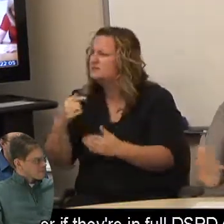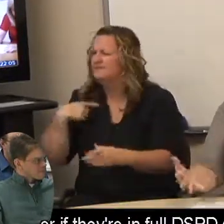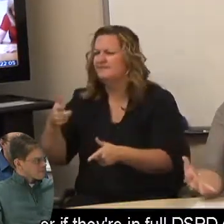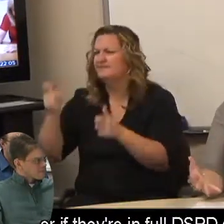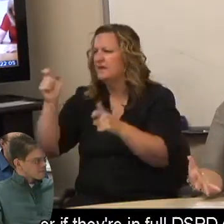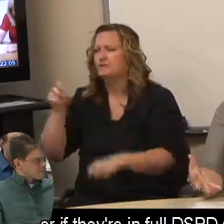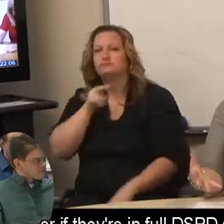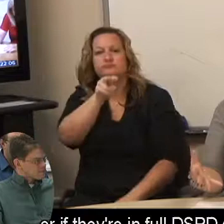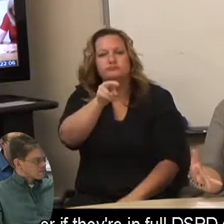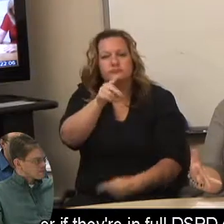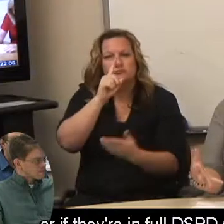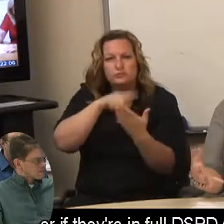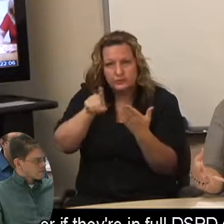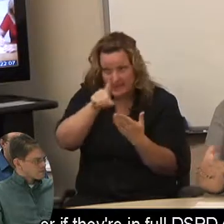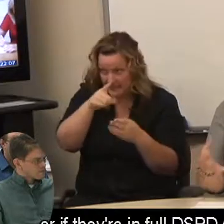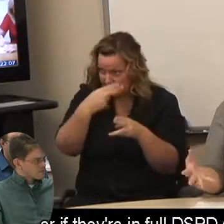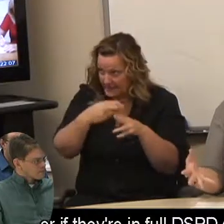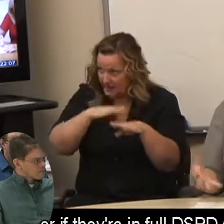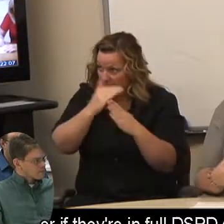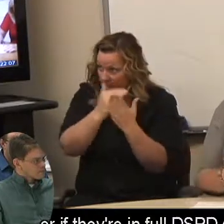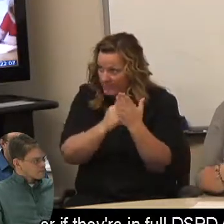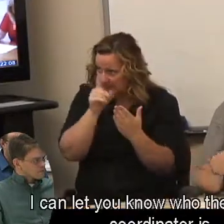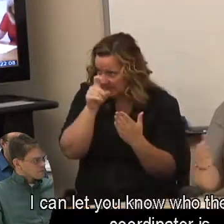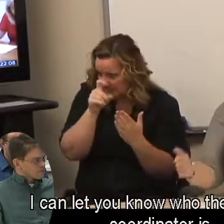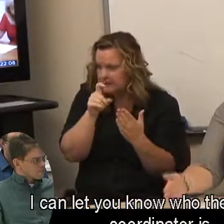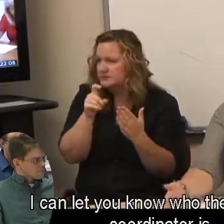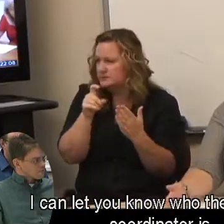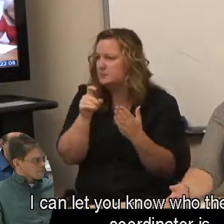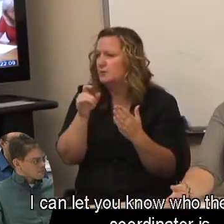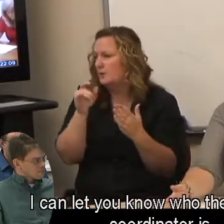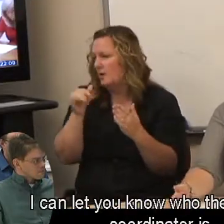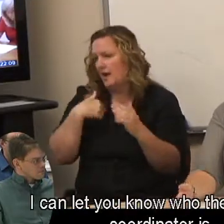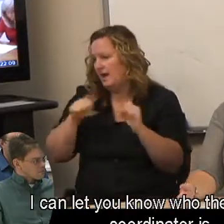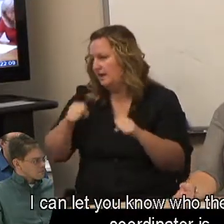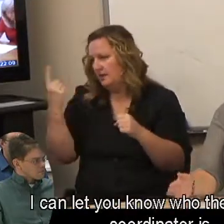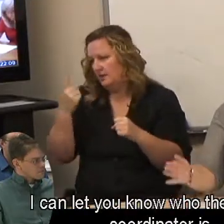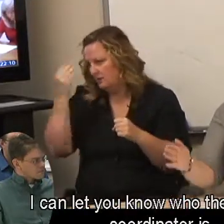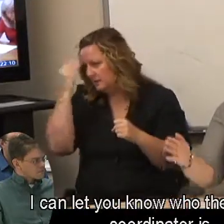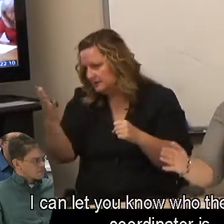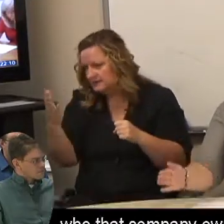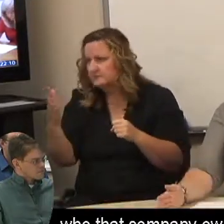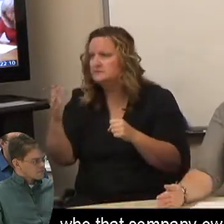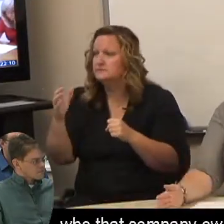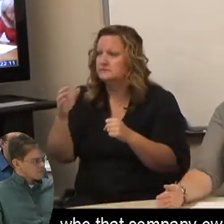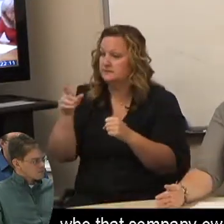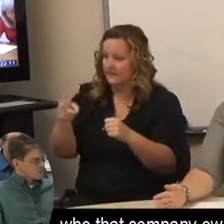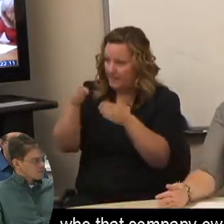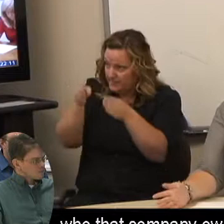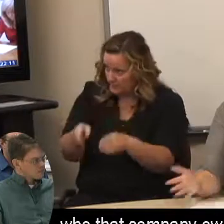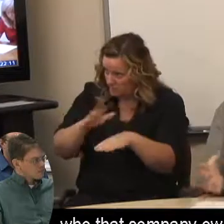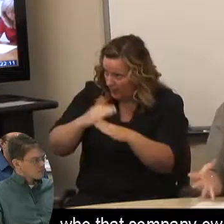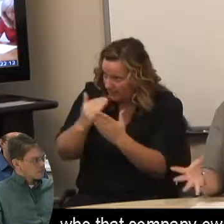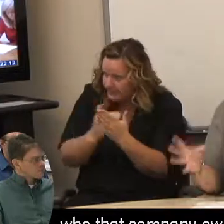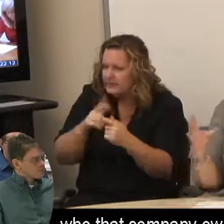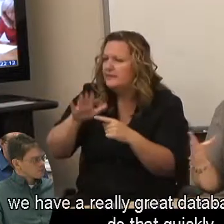or if they're in full DSPD services, I can let you know who their support coordinator is, who that company owner is,